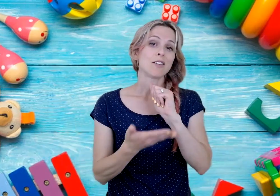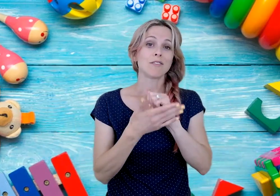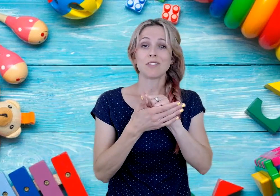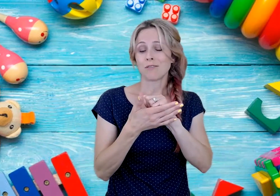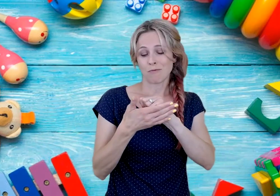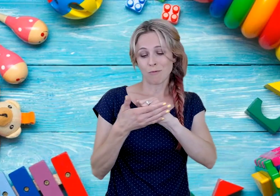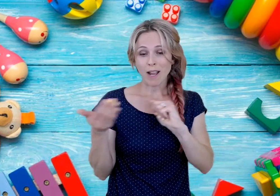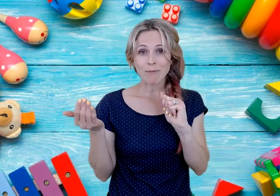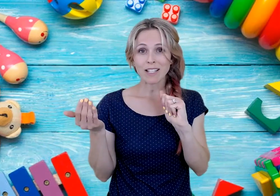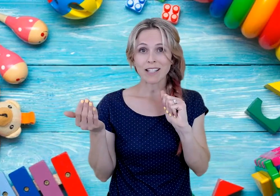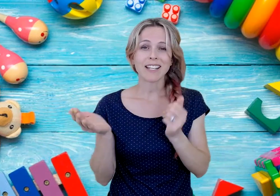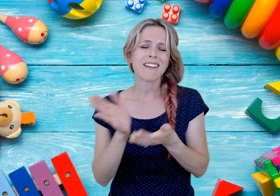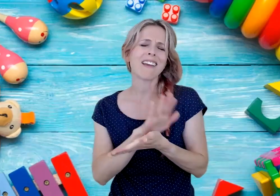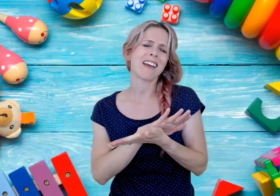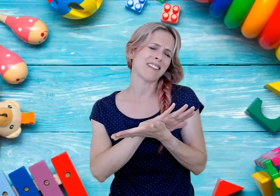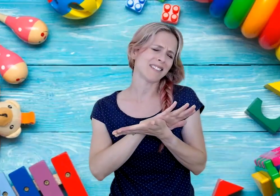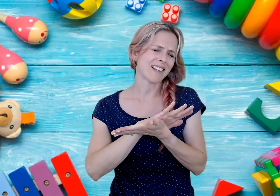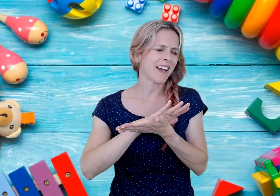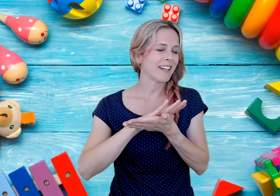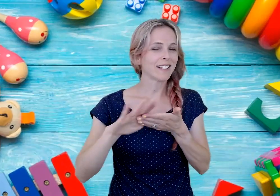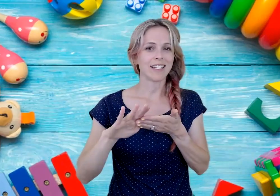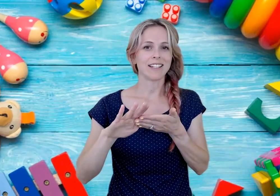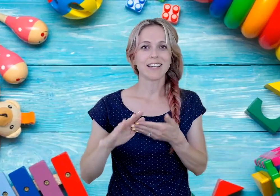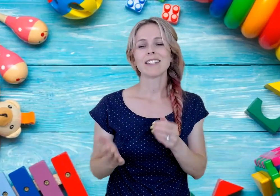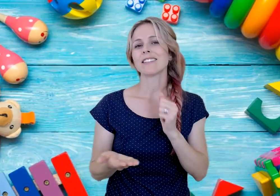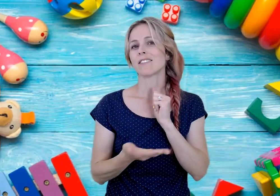So you do "wiping clean" (dominant hand wipes at bottom of fist) and sign, CLEAN.